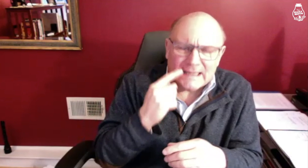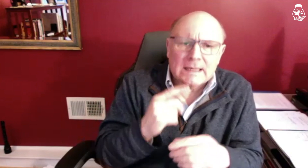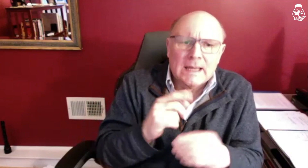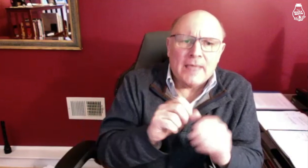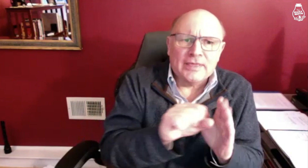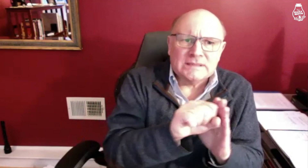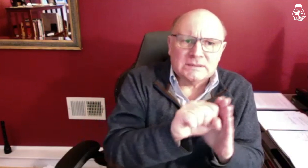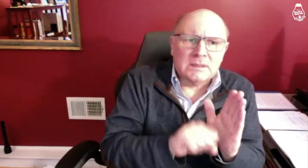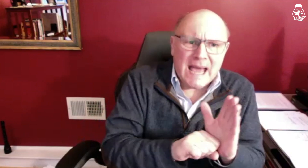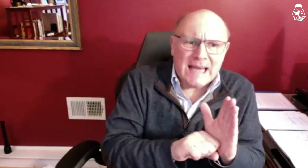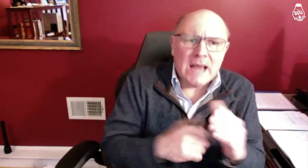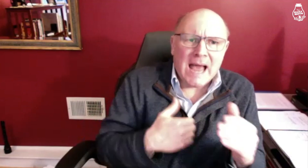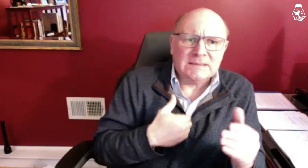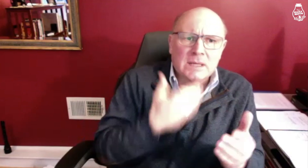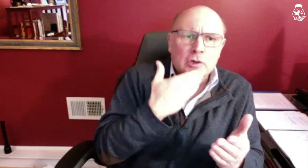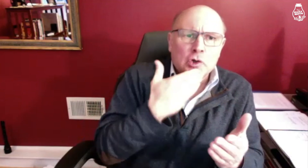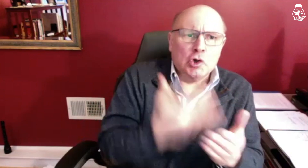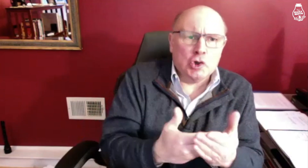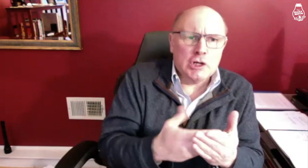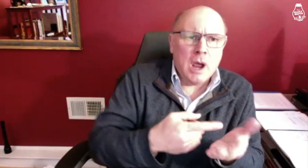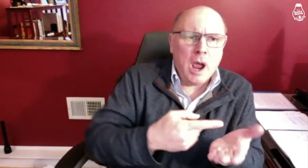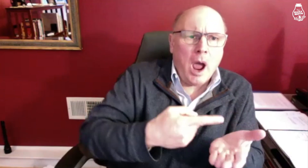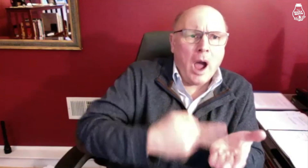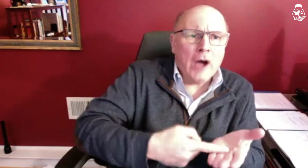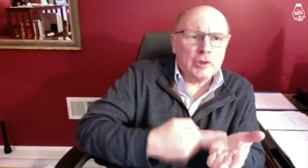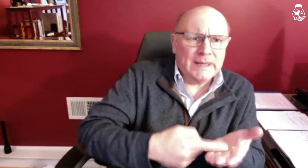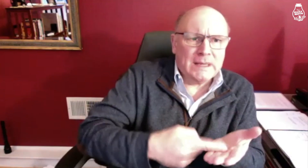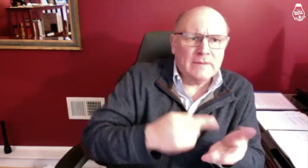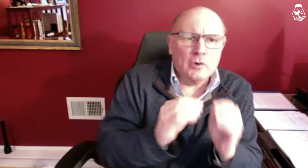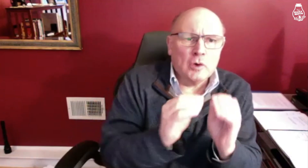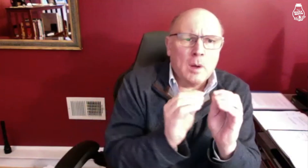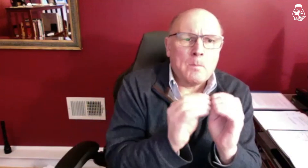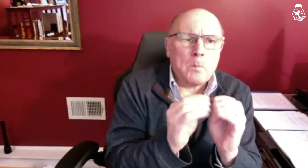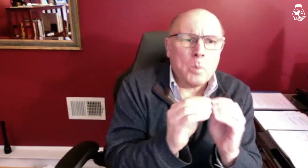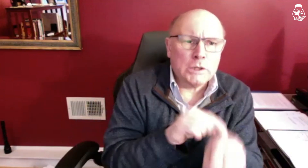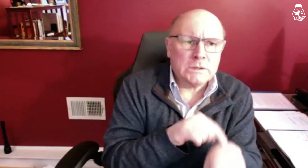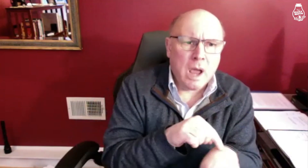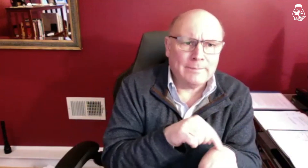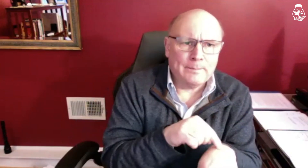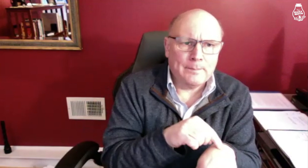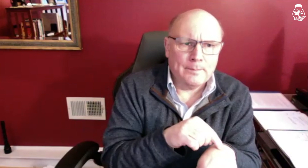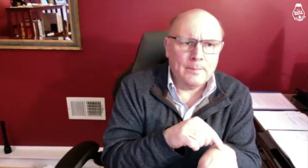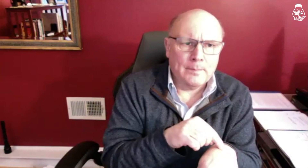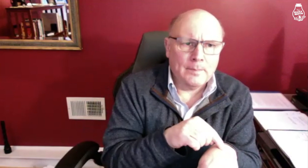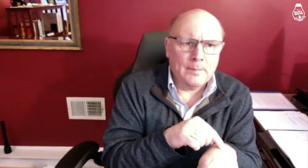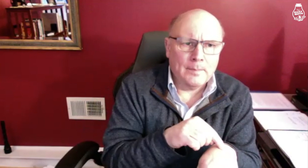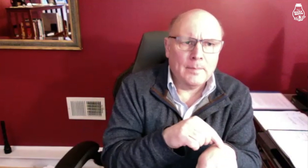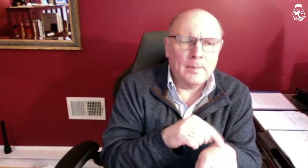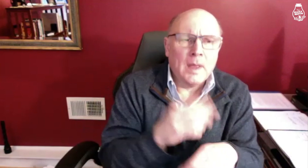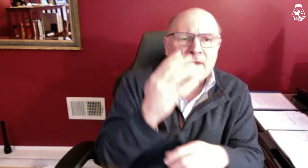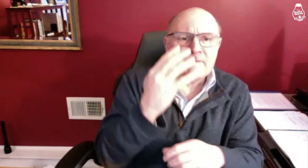I think the state has a good case for more time.